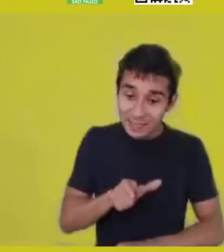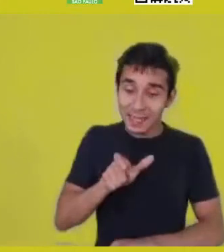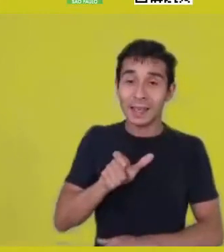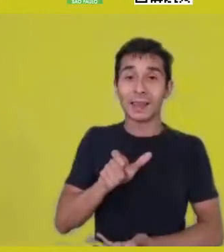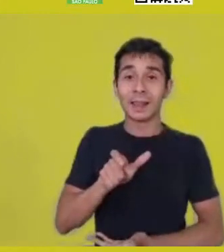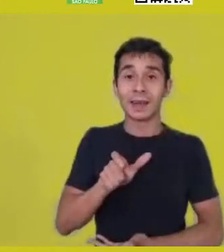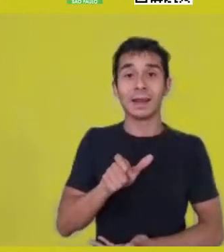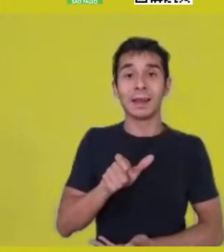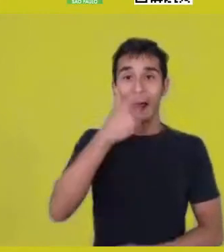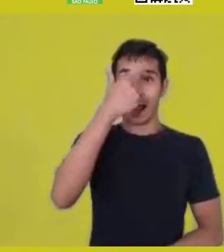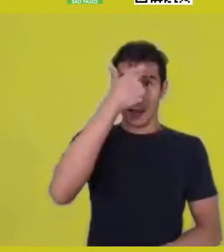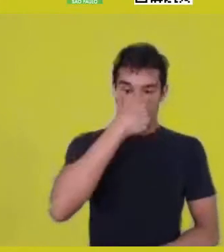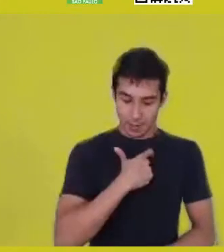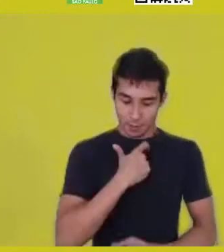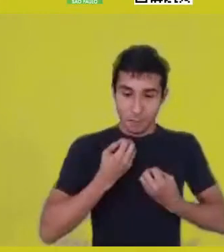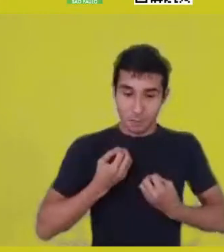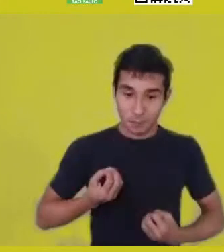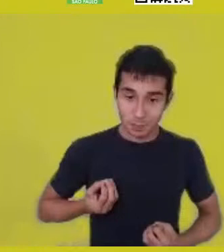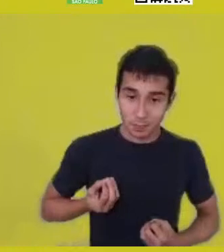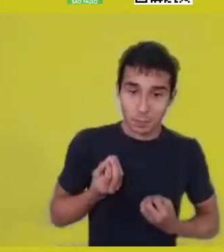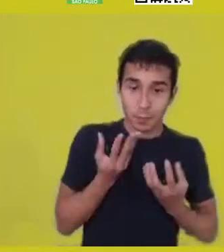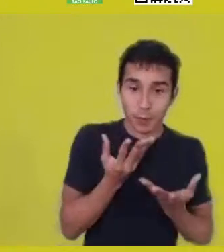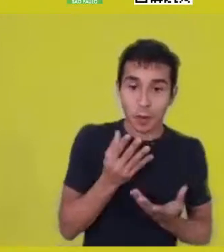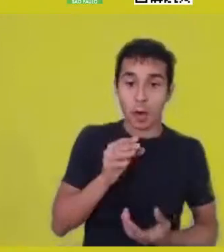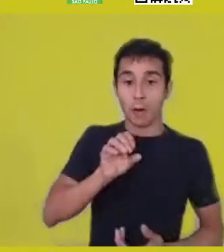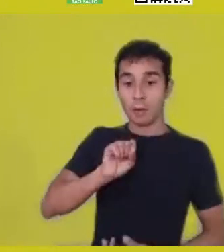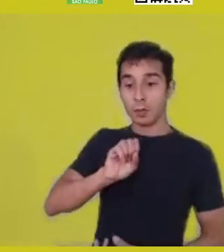Because we also receive the world,